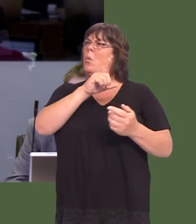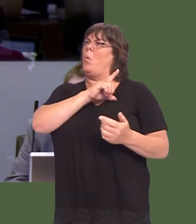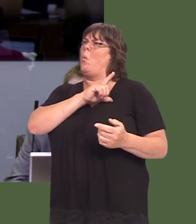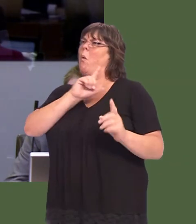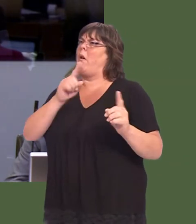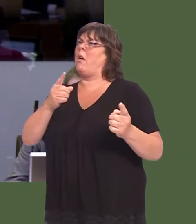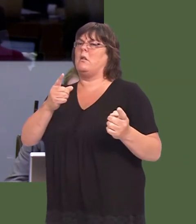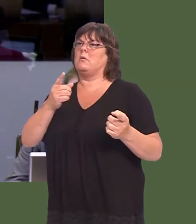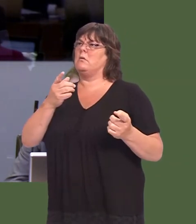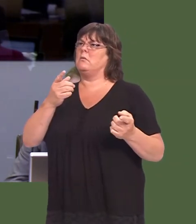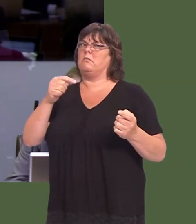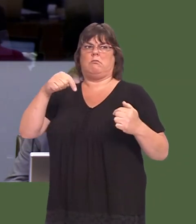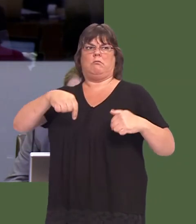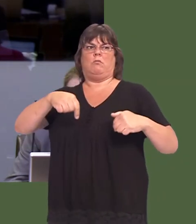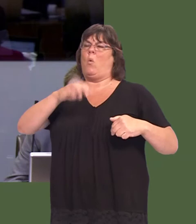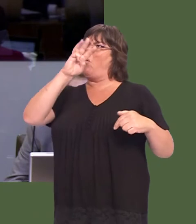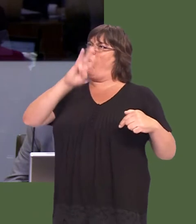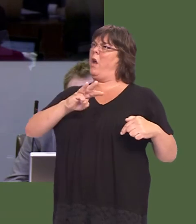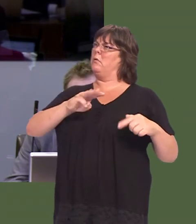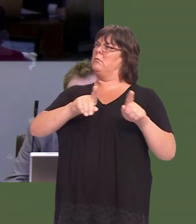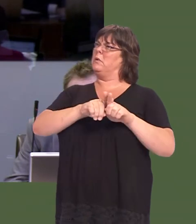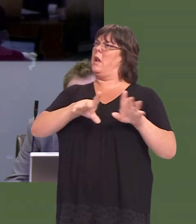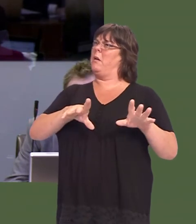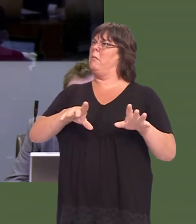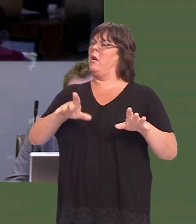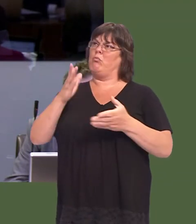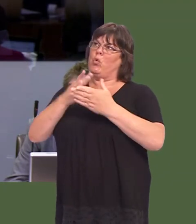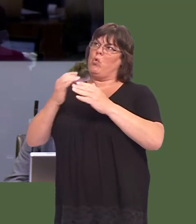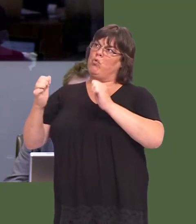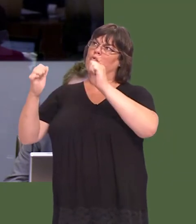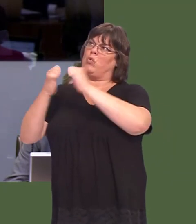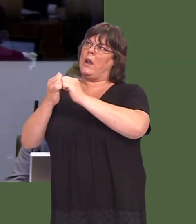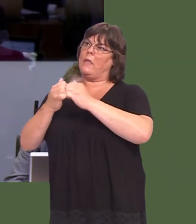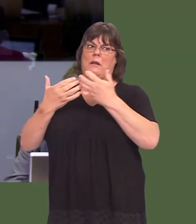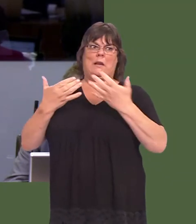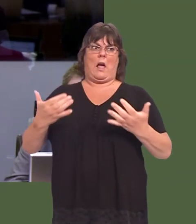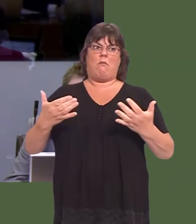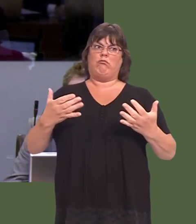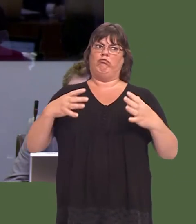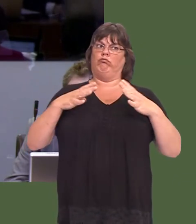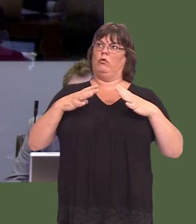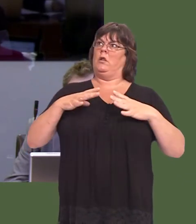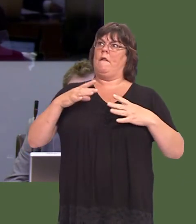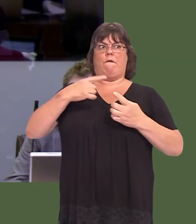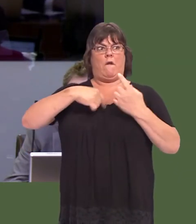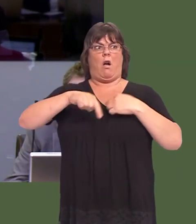Why canít, First Minister, we agree on this, now, that the time has come for us, Wales,